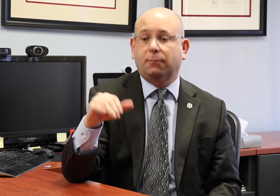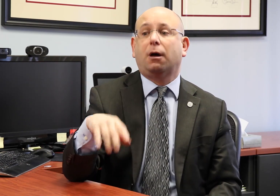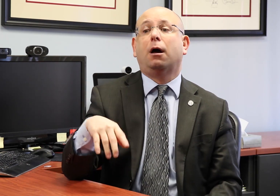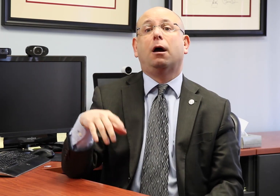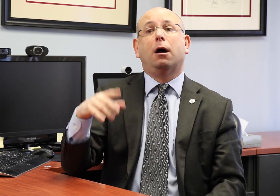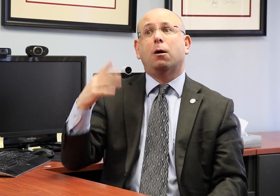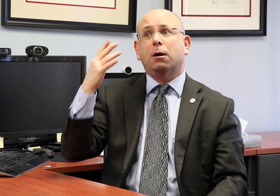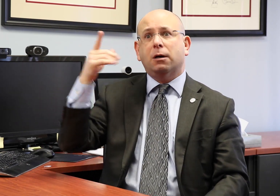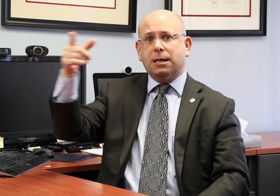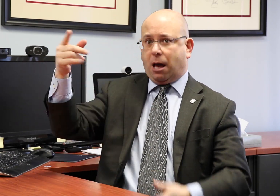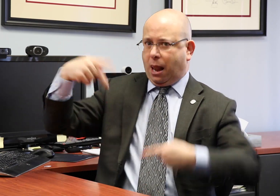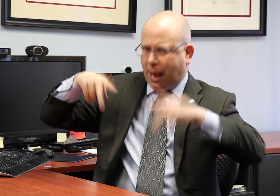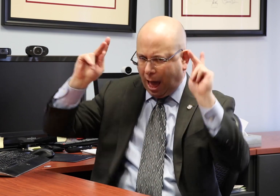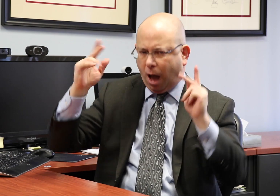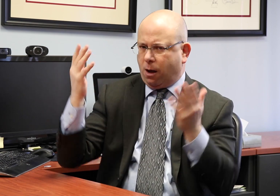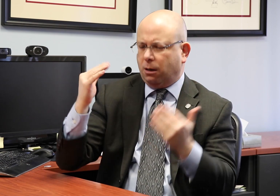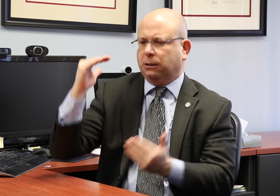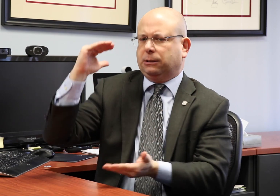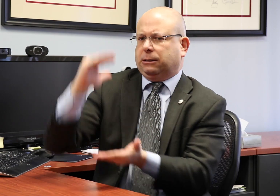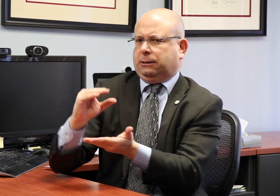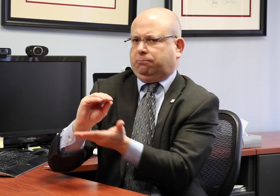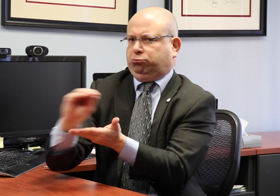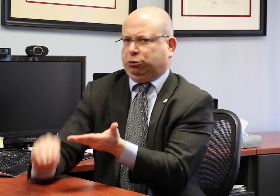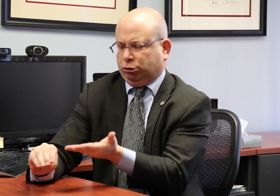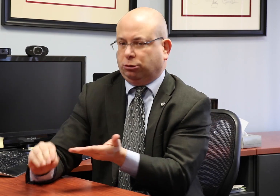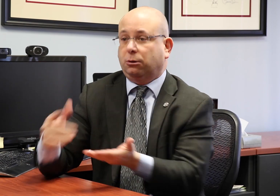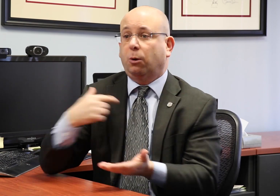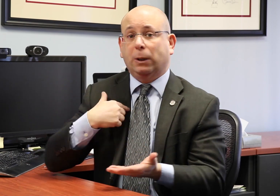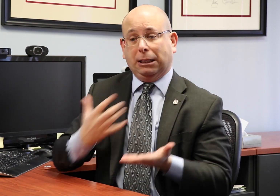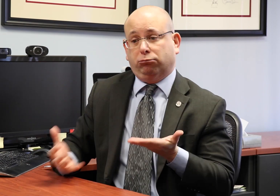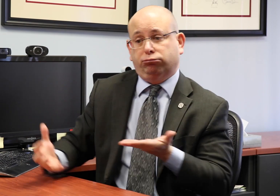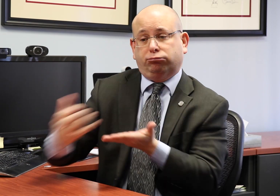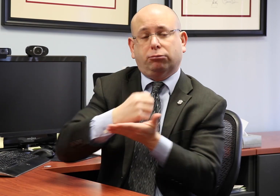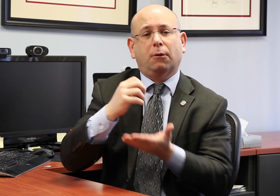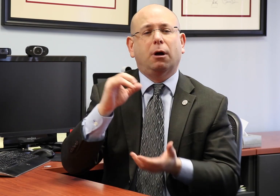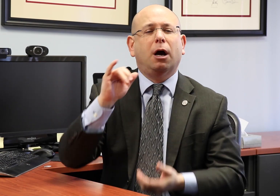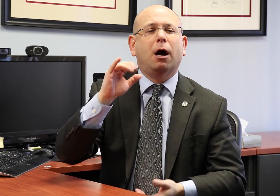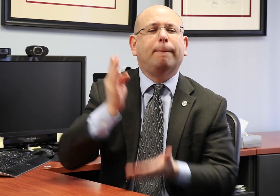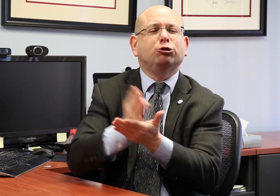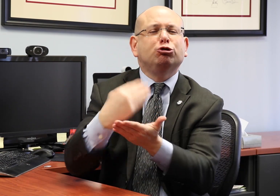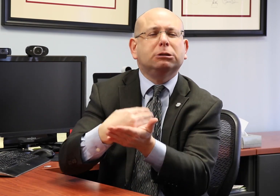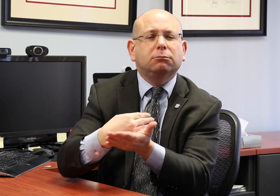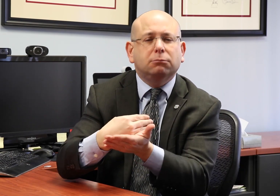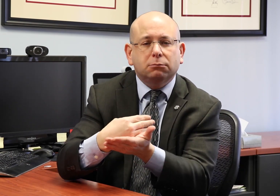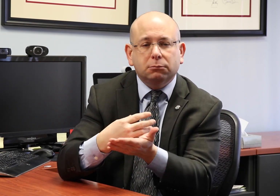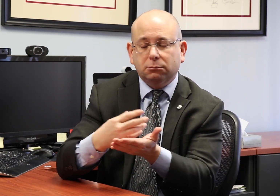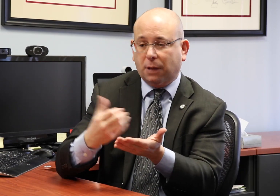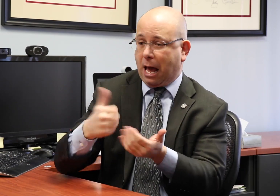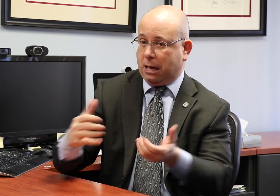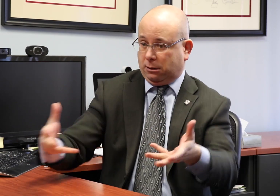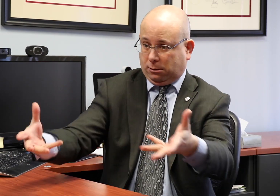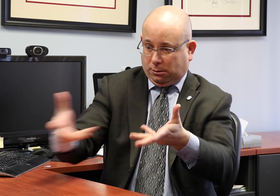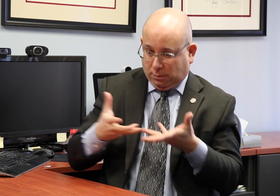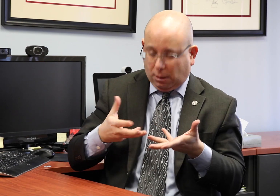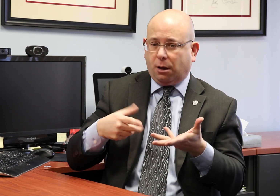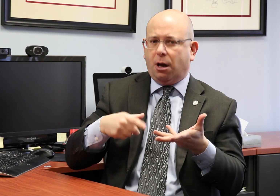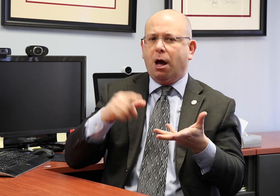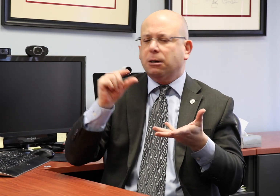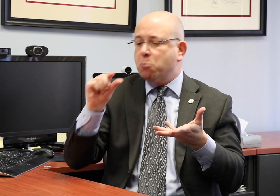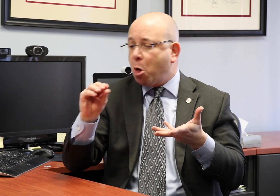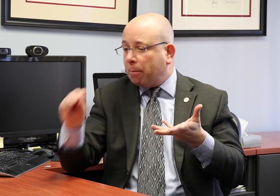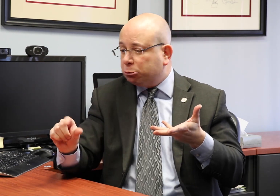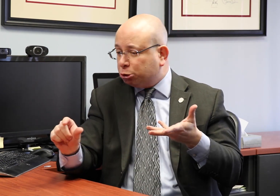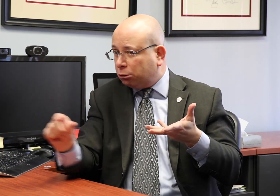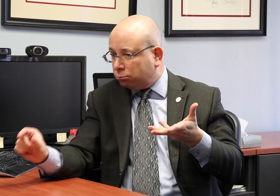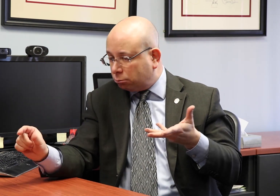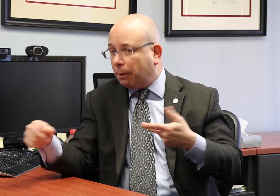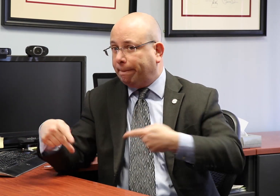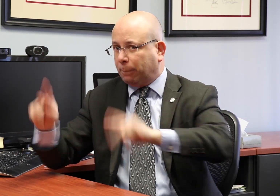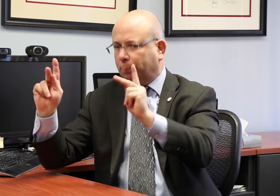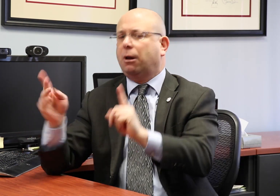The IRS allows 501c3 organizations to lobby as long as it is not “a substantial part of its activities” which means